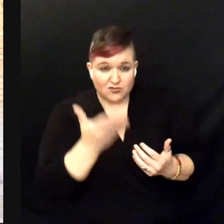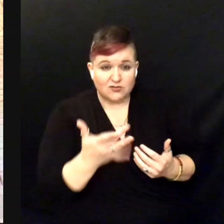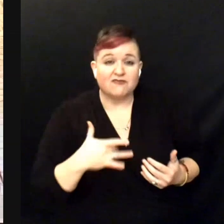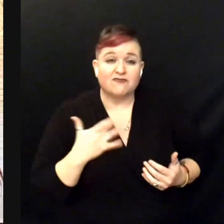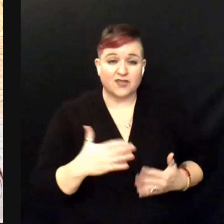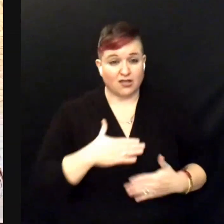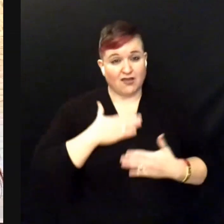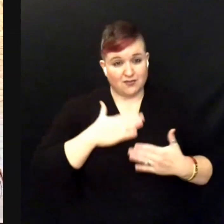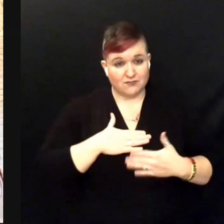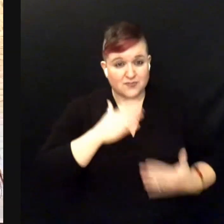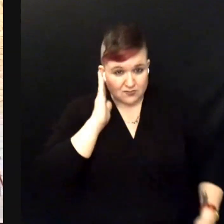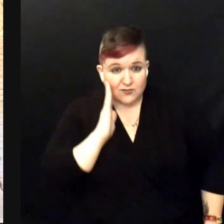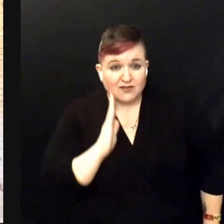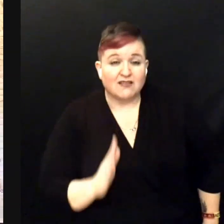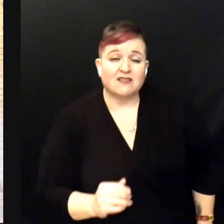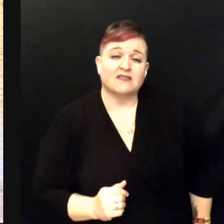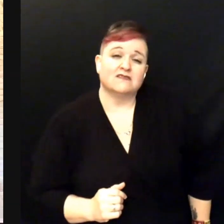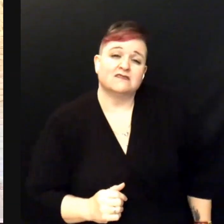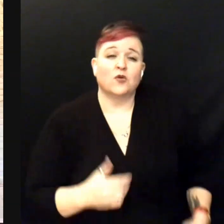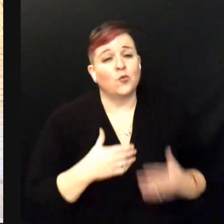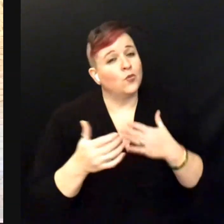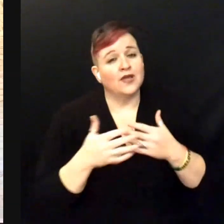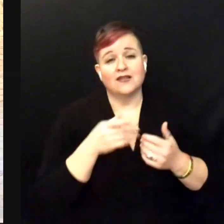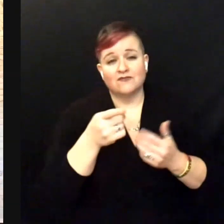Whatever you want